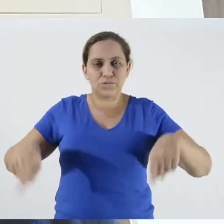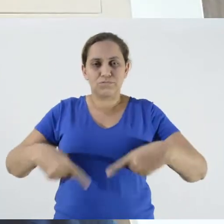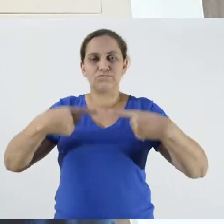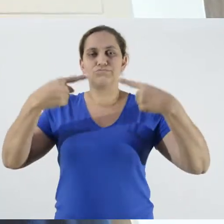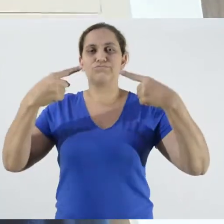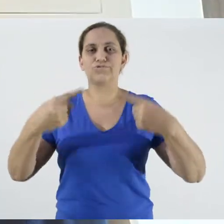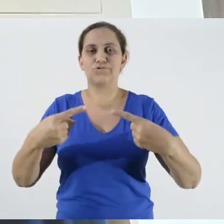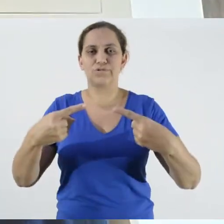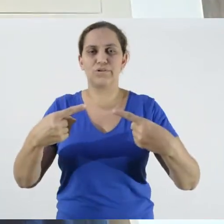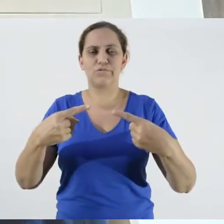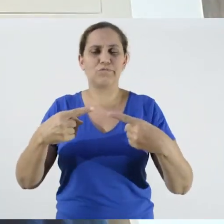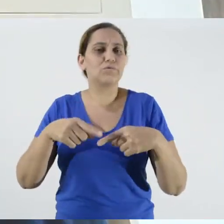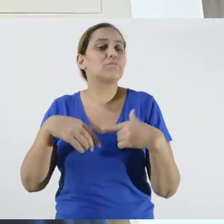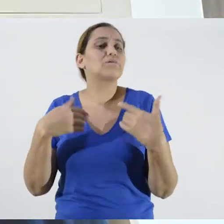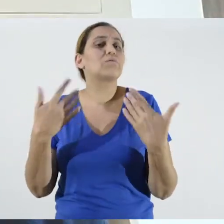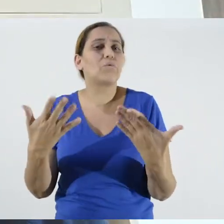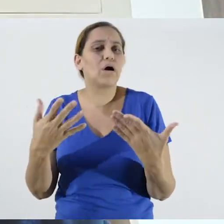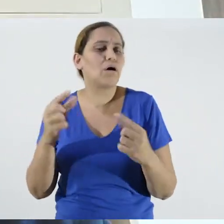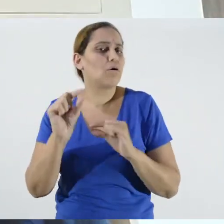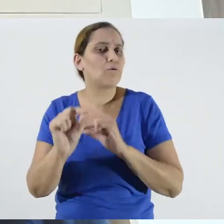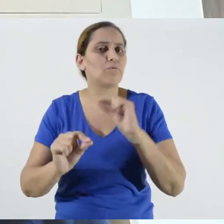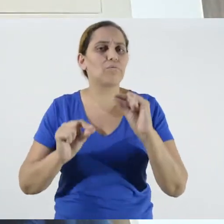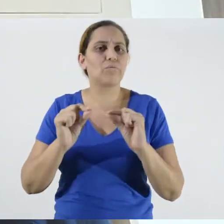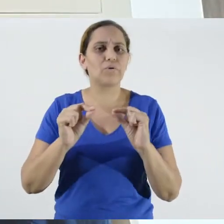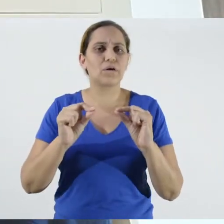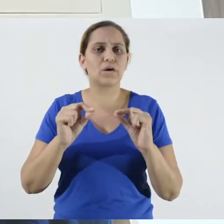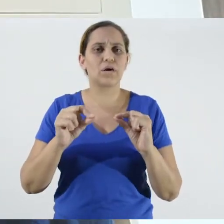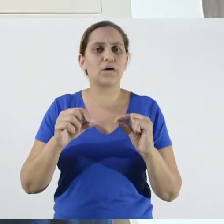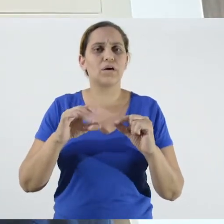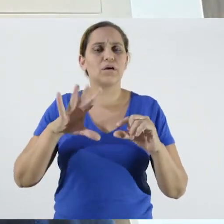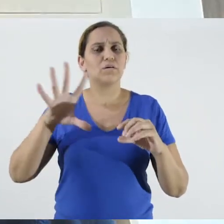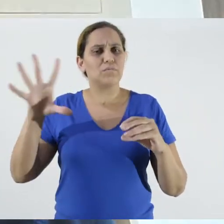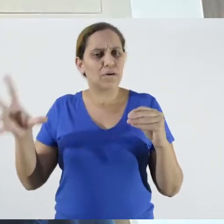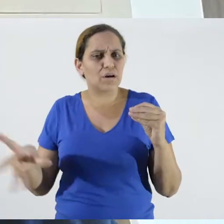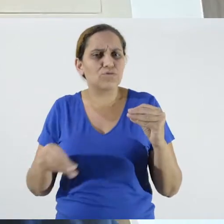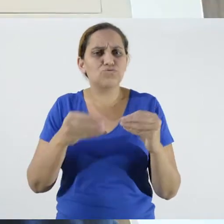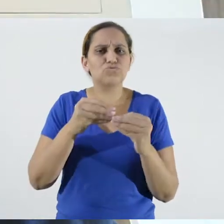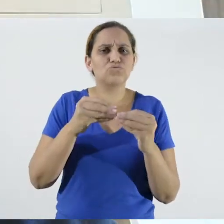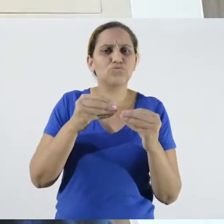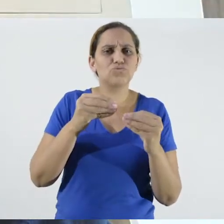is to taking all these elements to safeguard oneself against